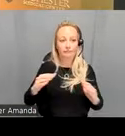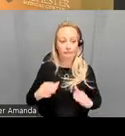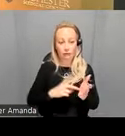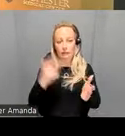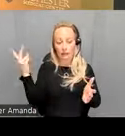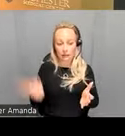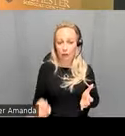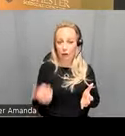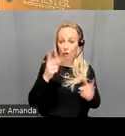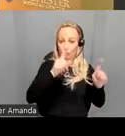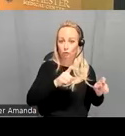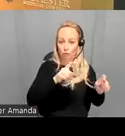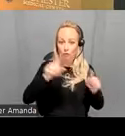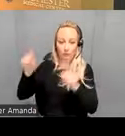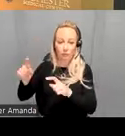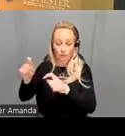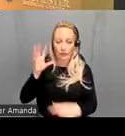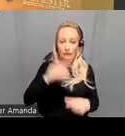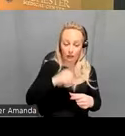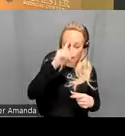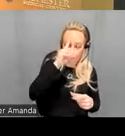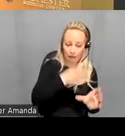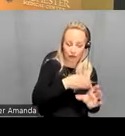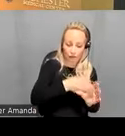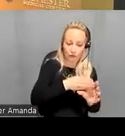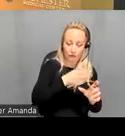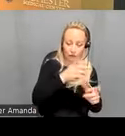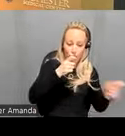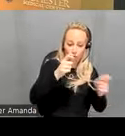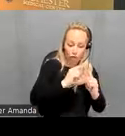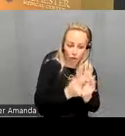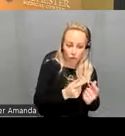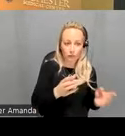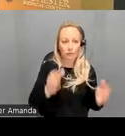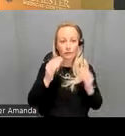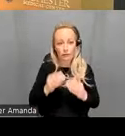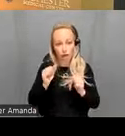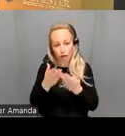one one of which involved a psychiatric control group uh it could generalize out of sample and